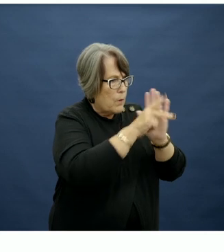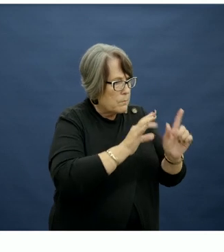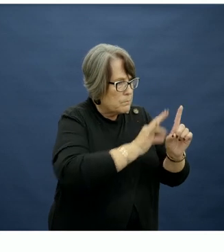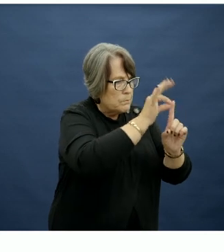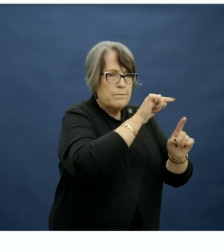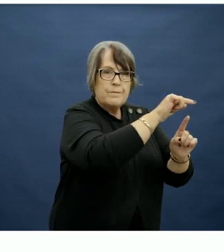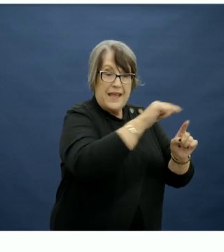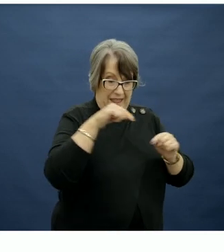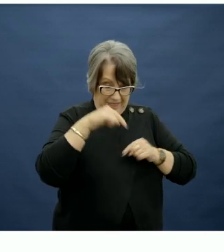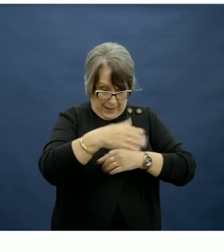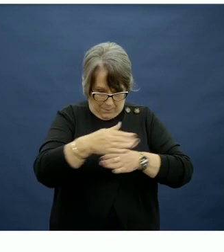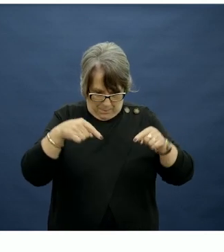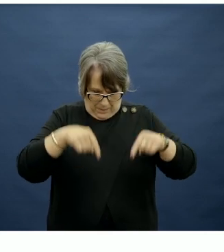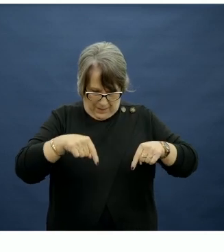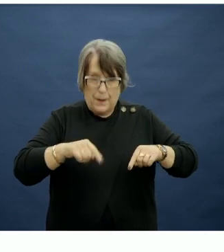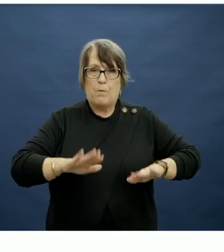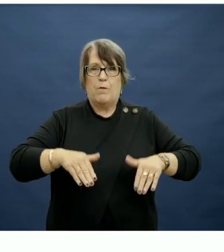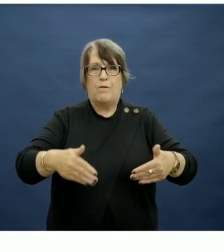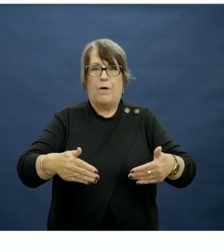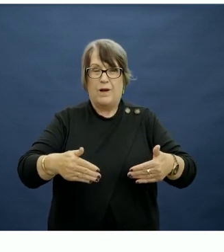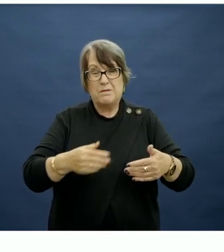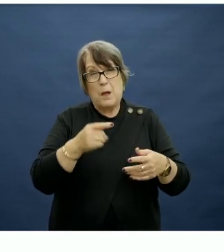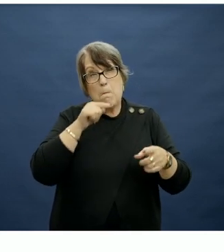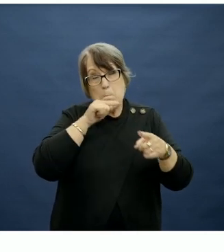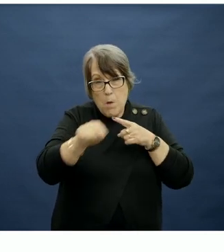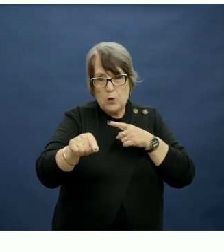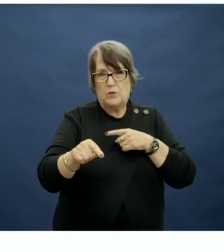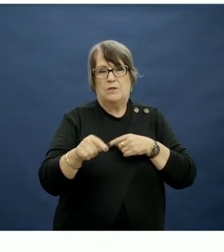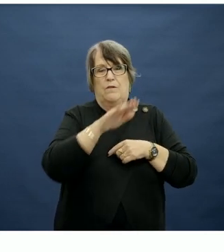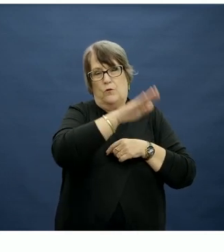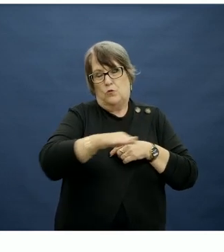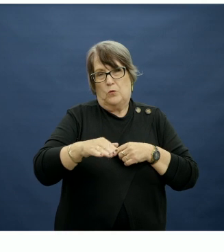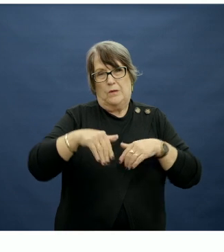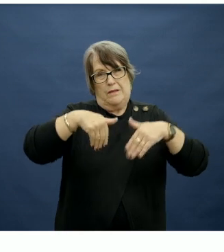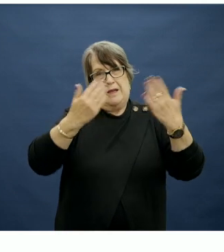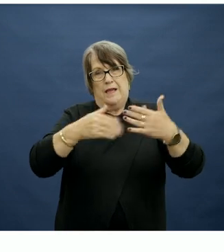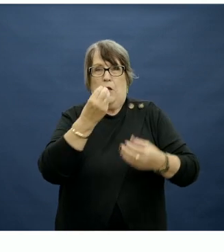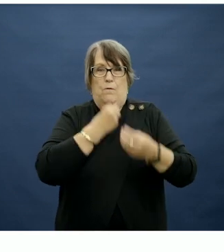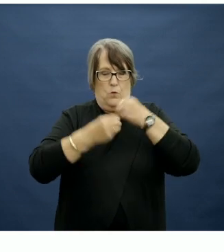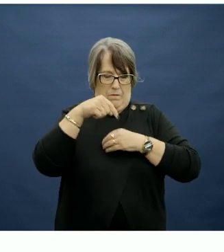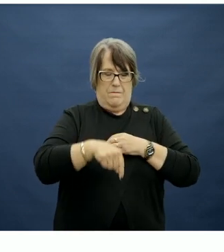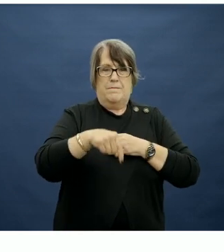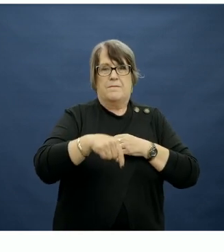the lunch box that provides 20 to 40% of children's daily food intake.